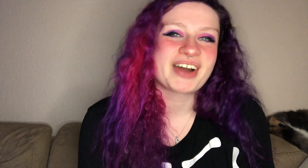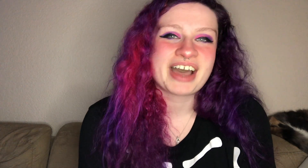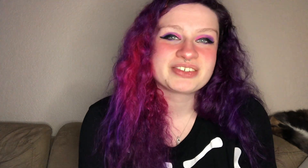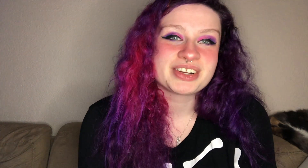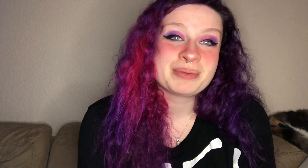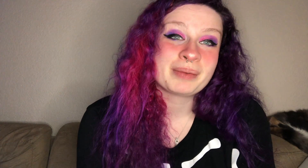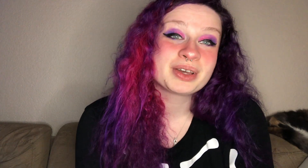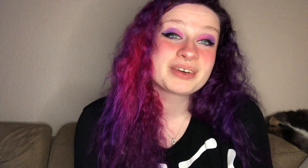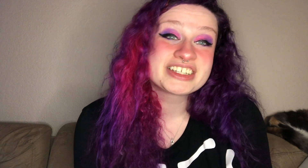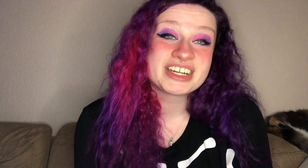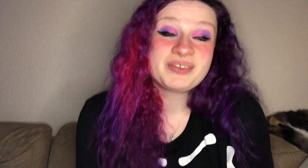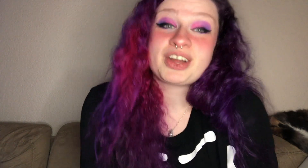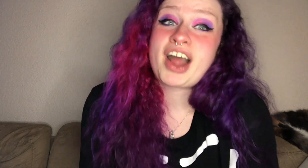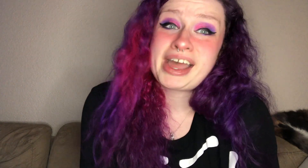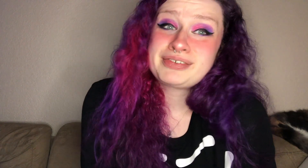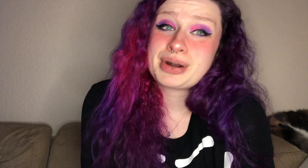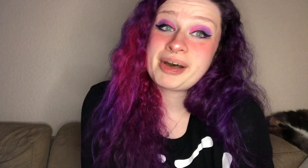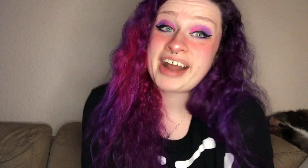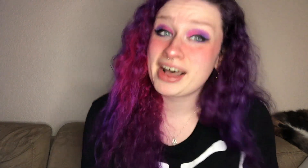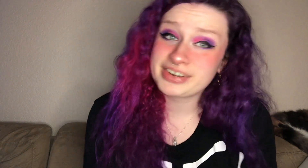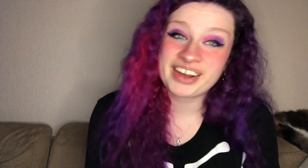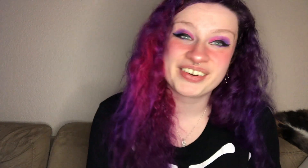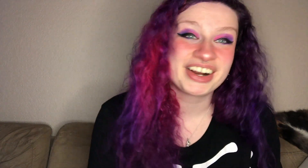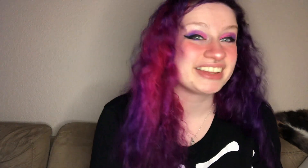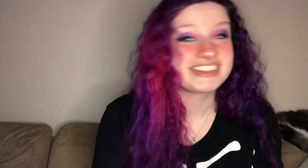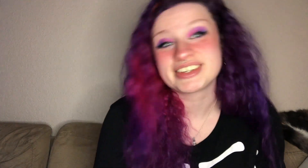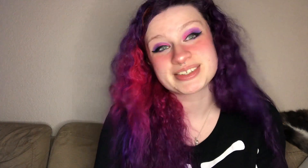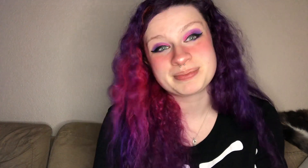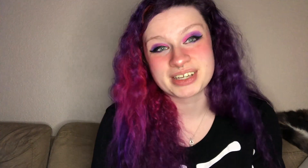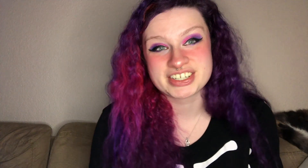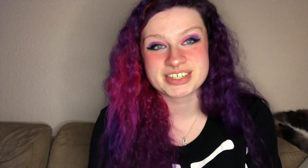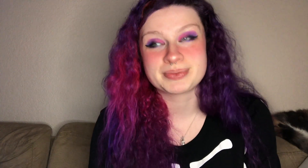after he popped the question we cried for about half an hour and then took some pictures which